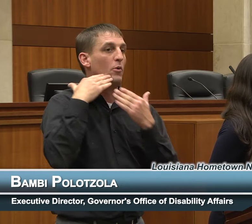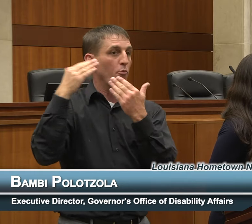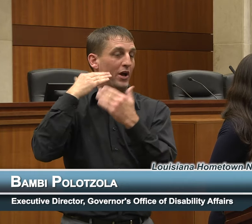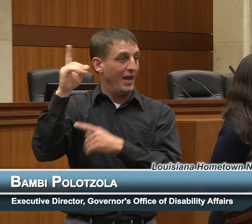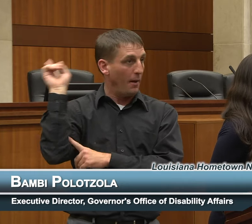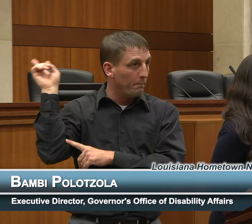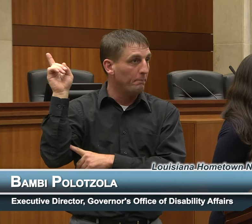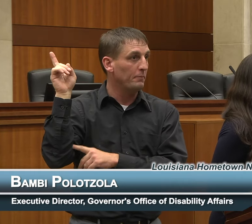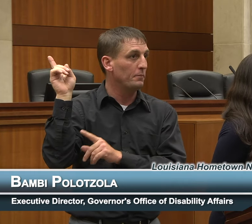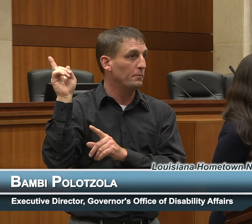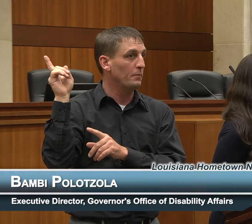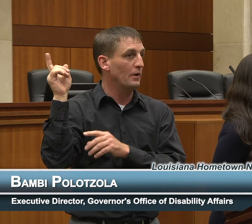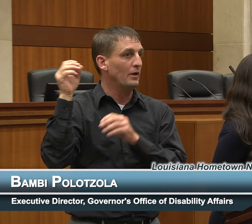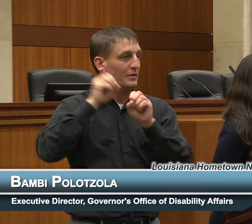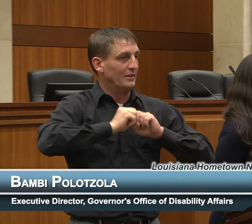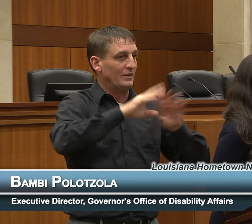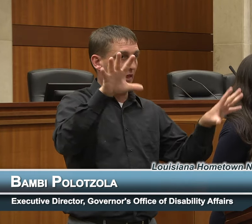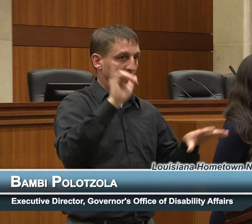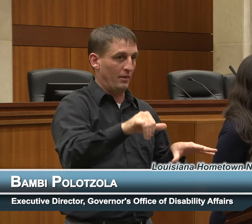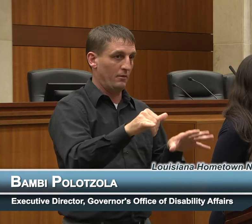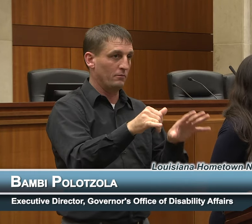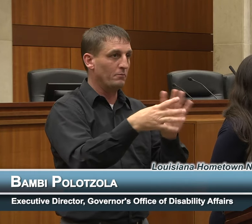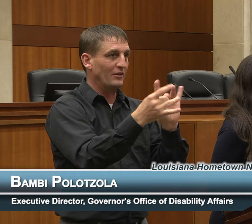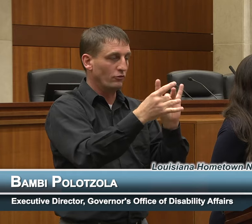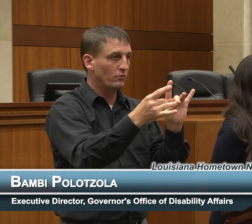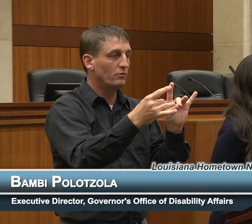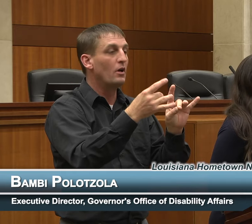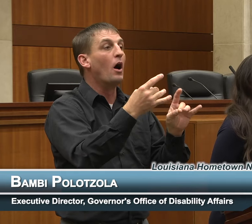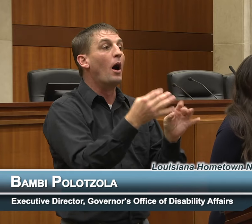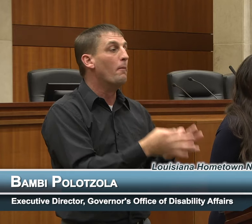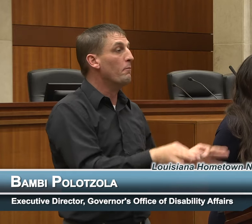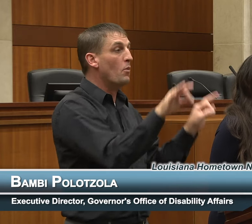sending a message to us this morning. More importantly, I appreciate you all